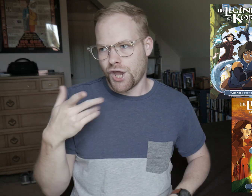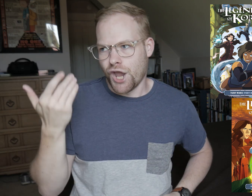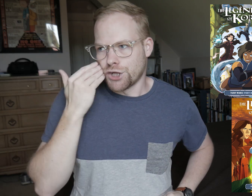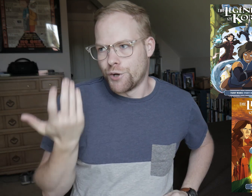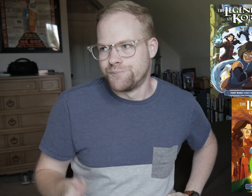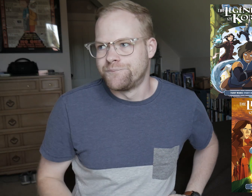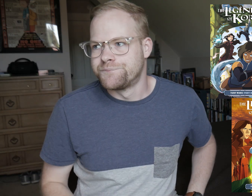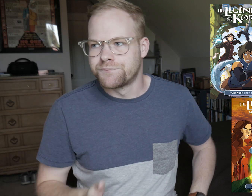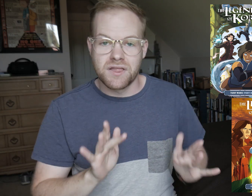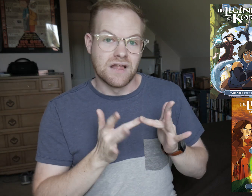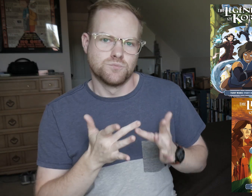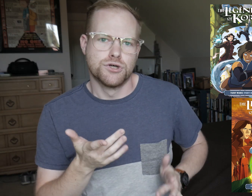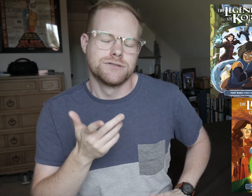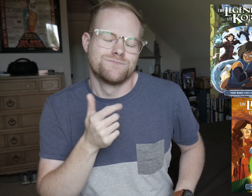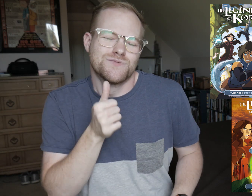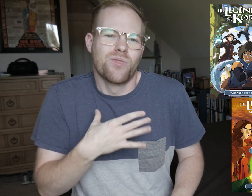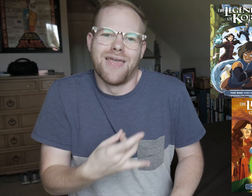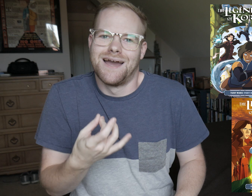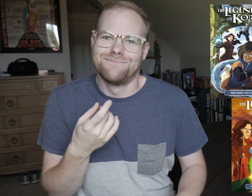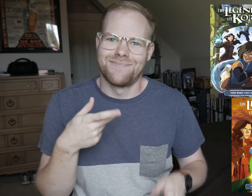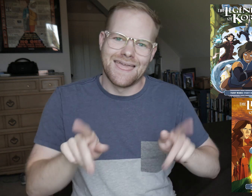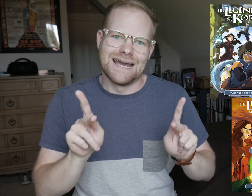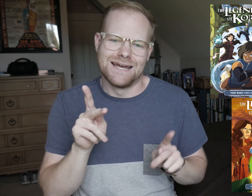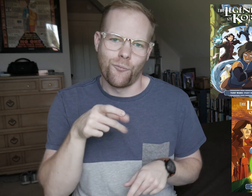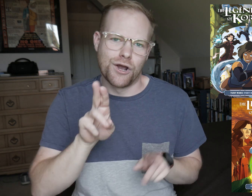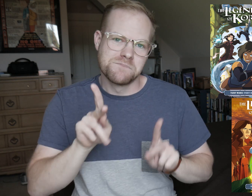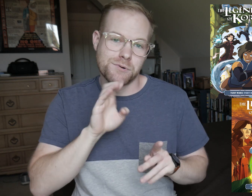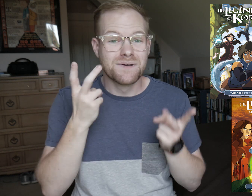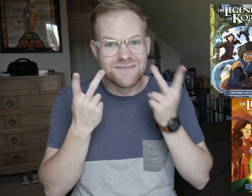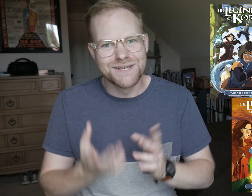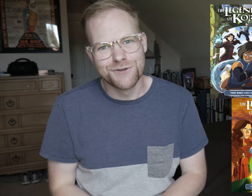You know. Networks don't like letting queer people be visible.